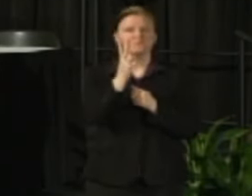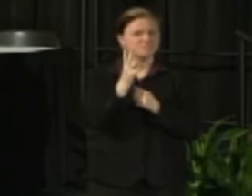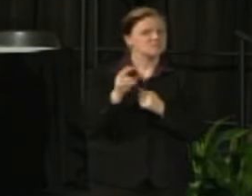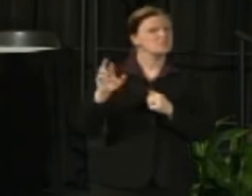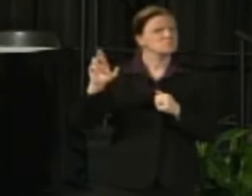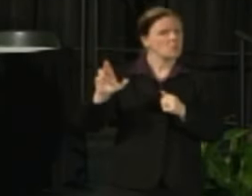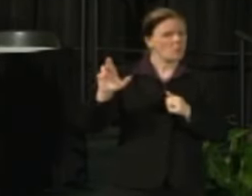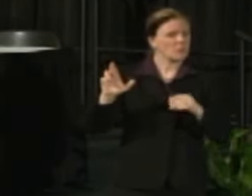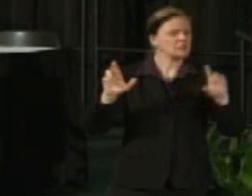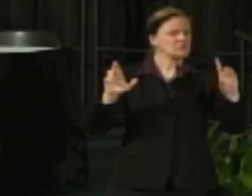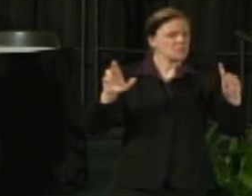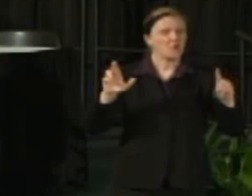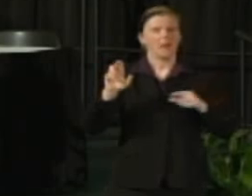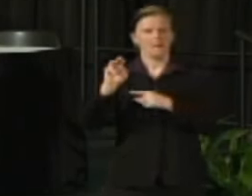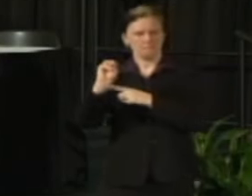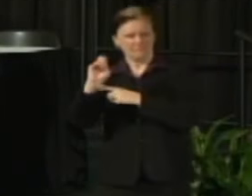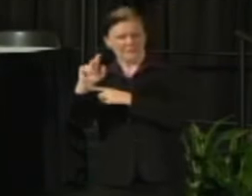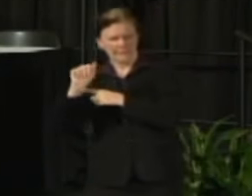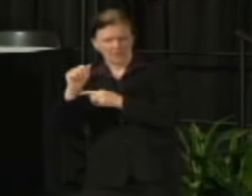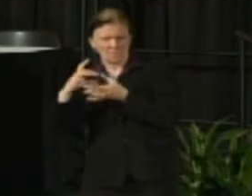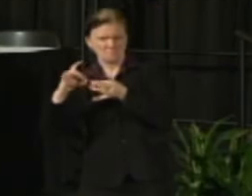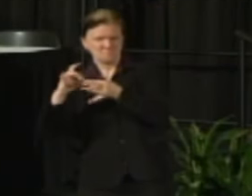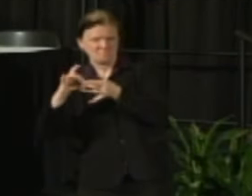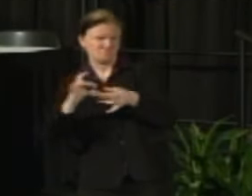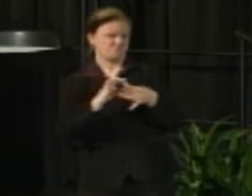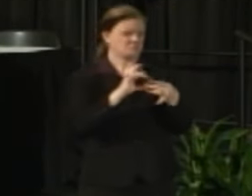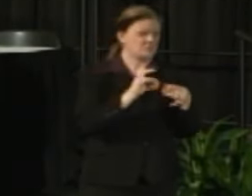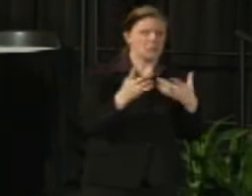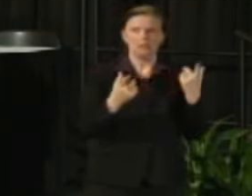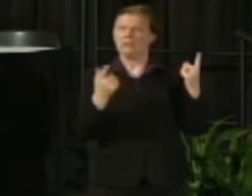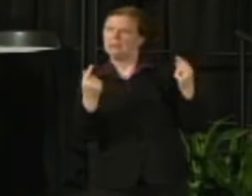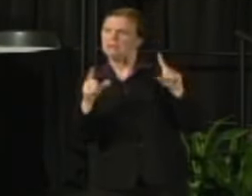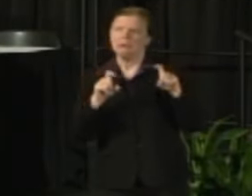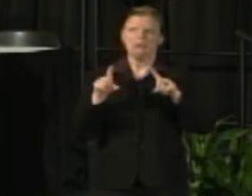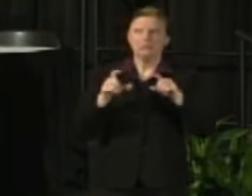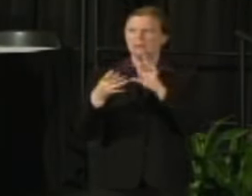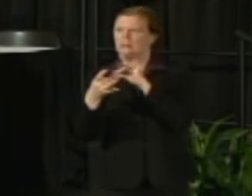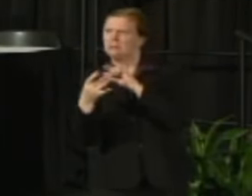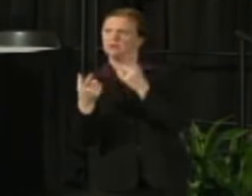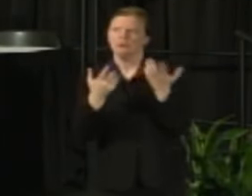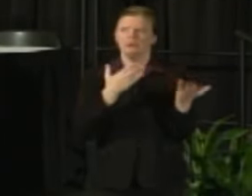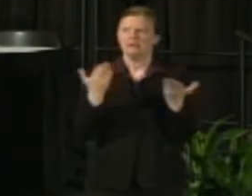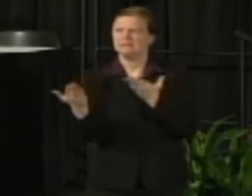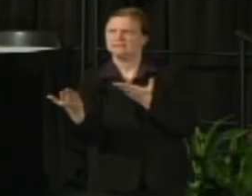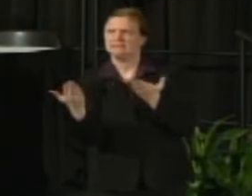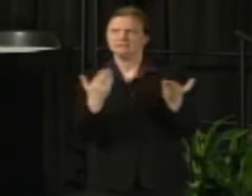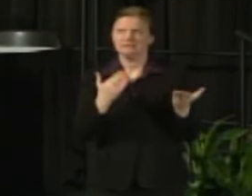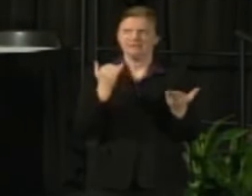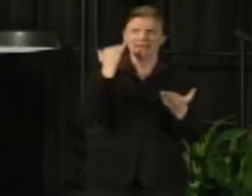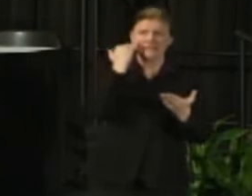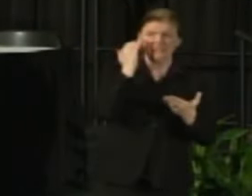in the public discussion lots of questions arising about the particulars on this.